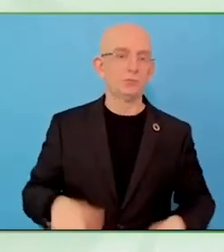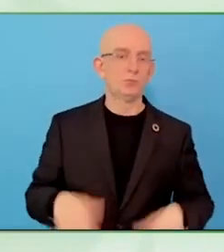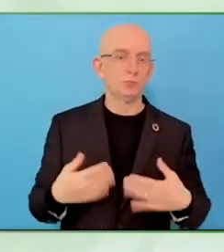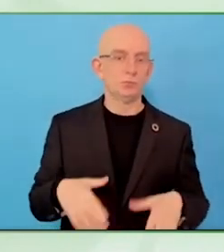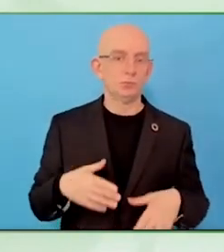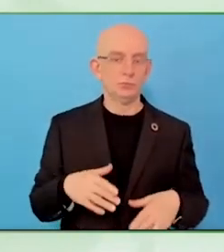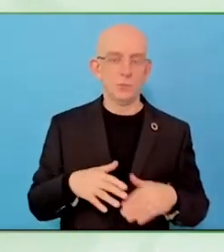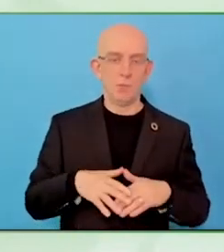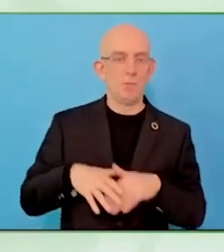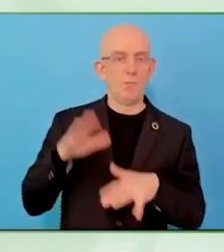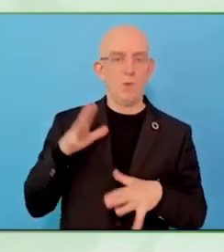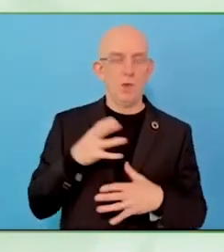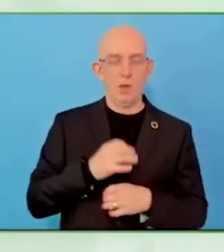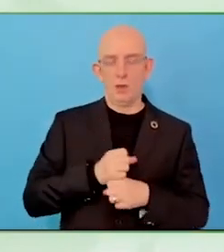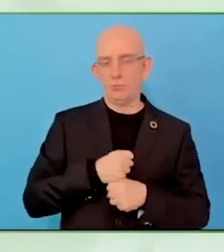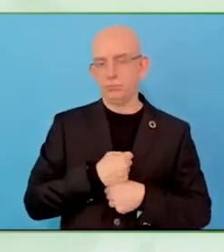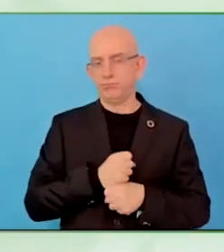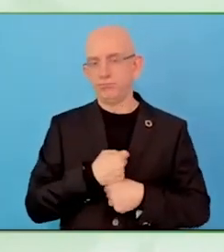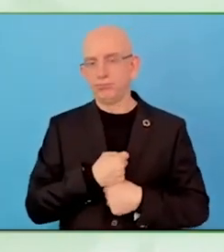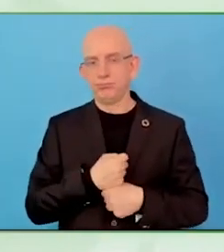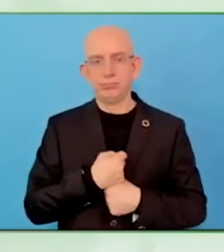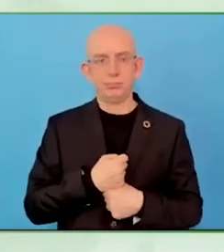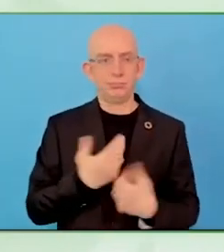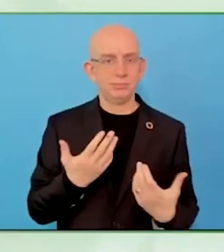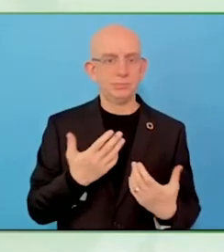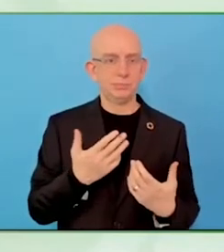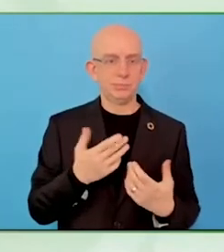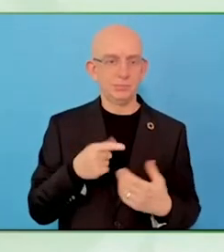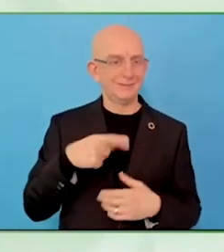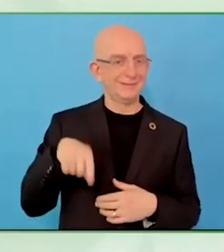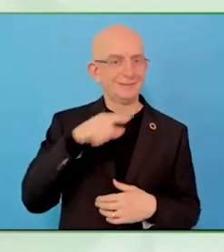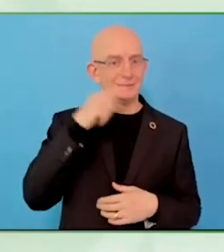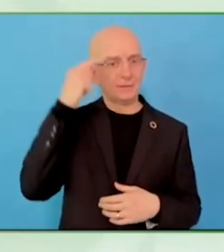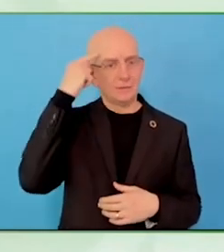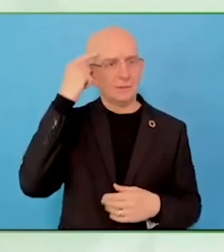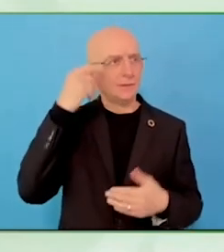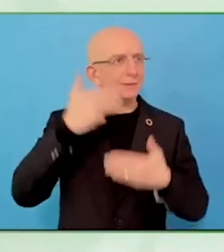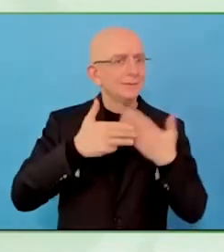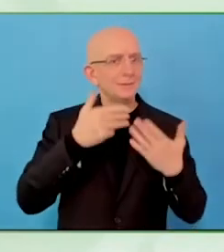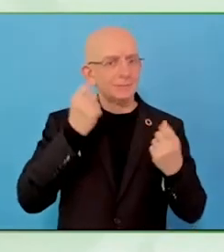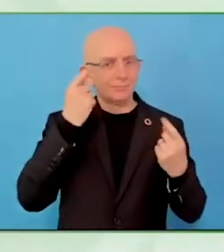thought, maybe we can get them engaged through technology and social media.